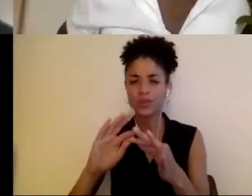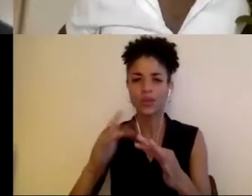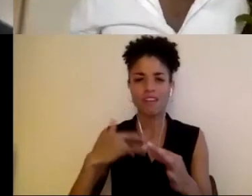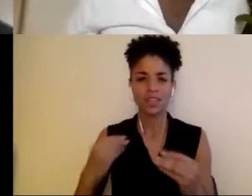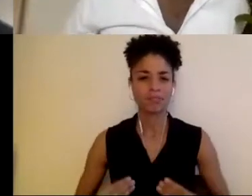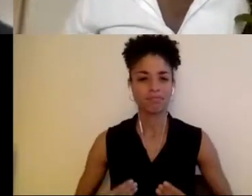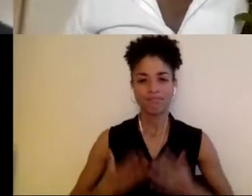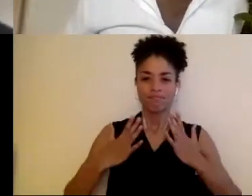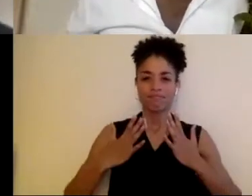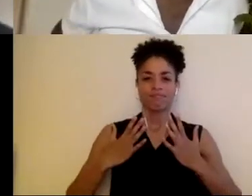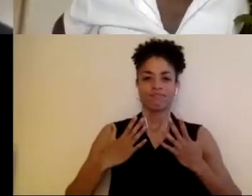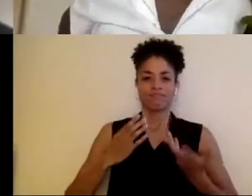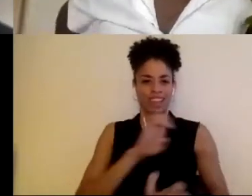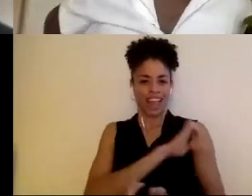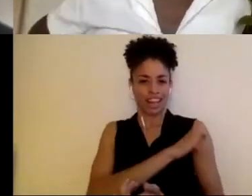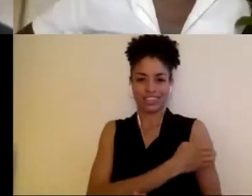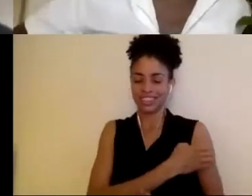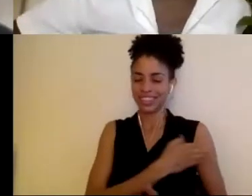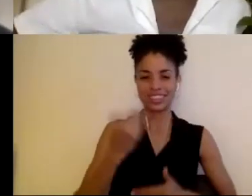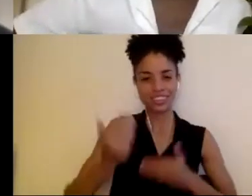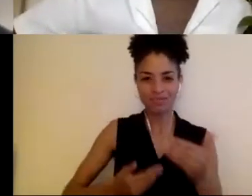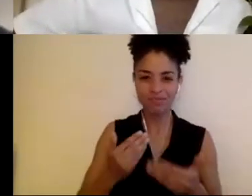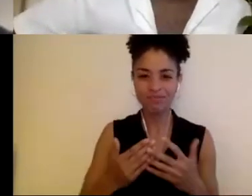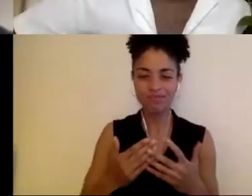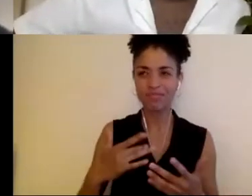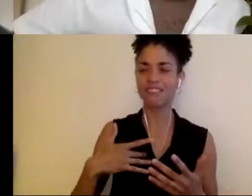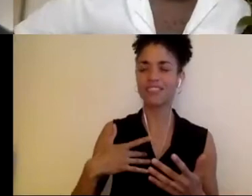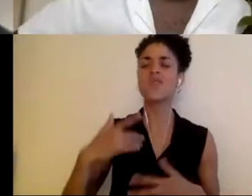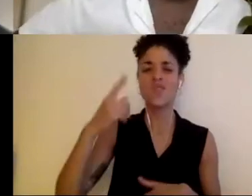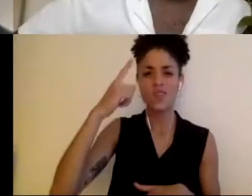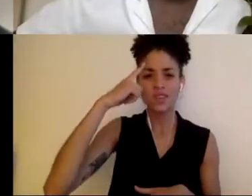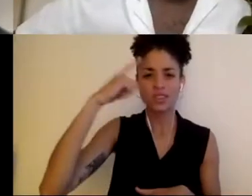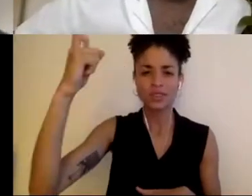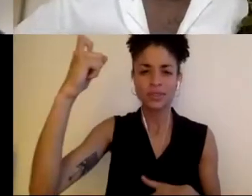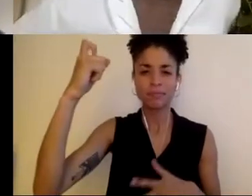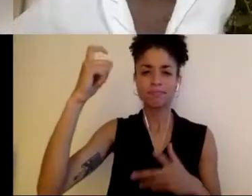It makes me dream and think expansively.